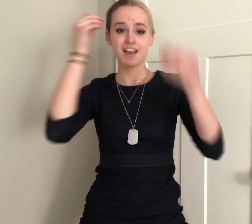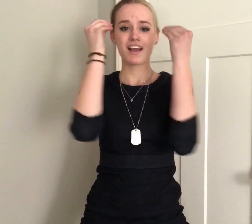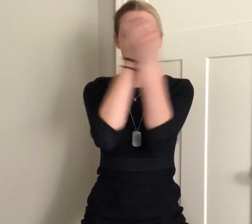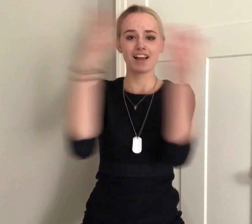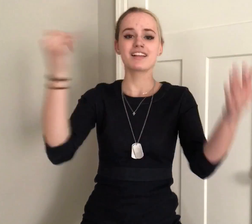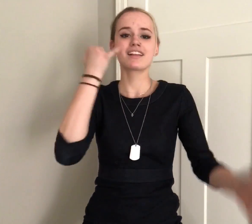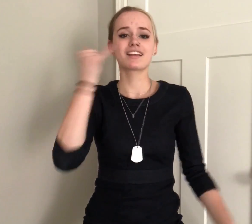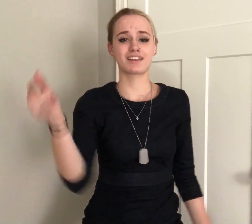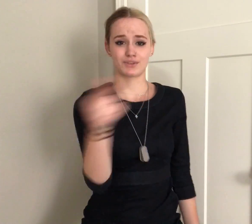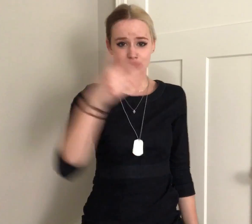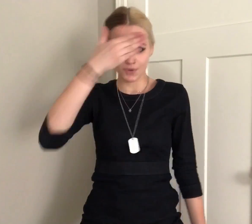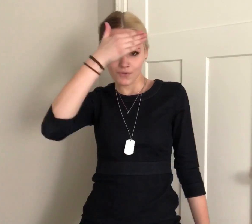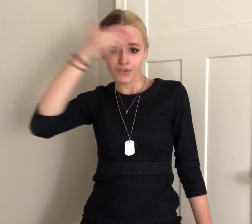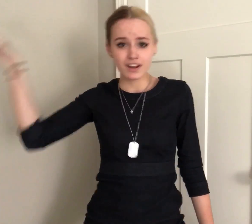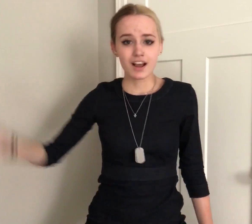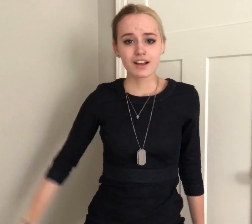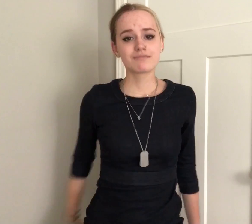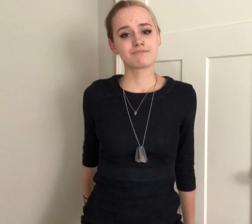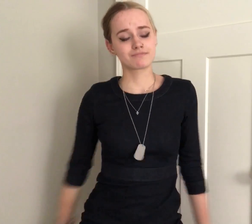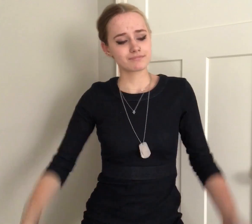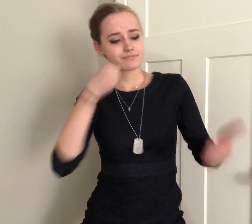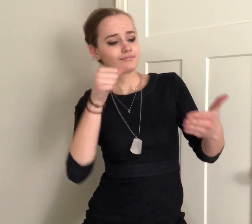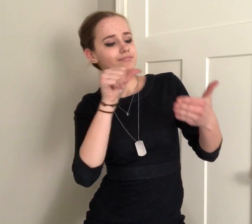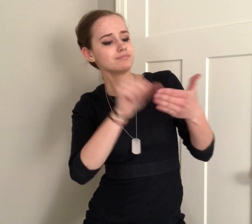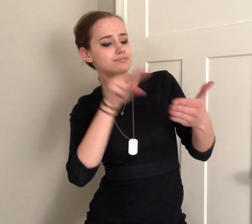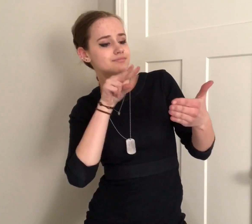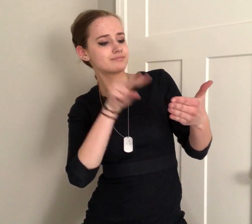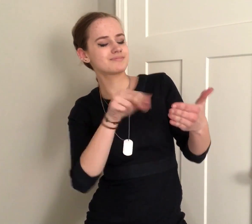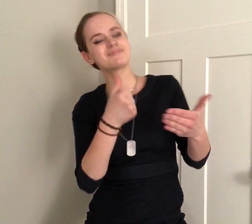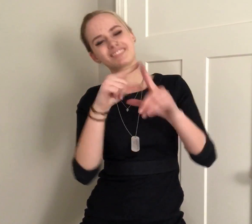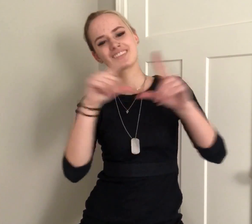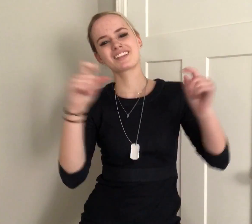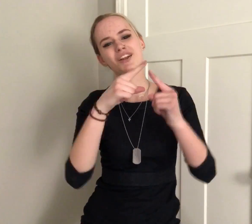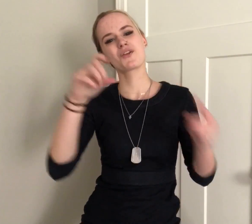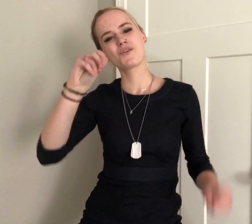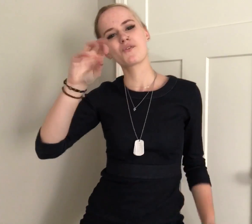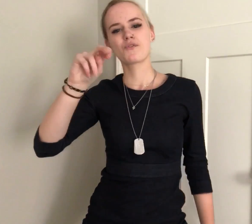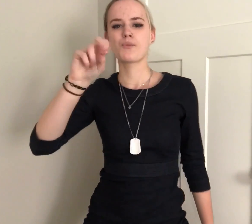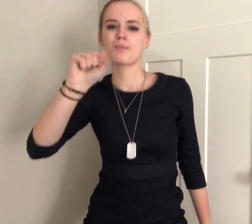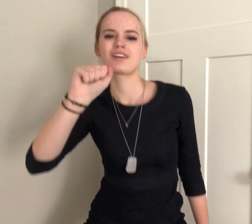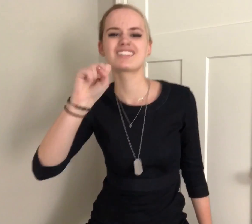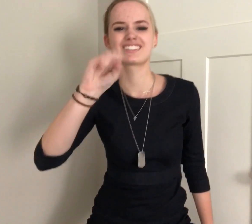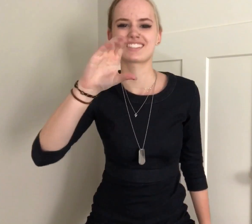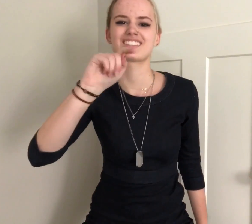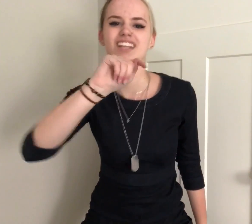Just in case these hoes forgot I just run and check the mail Another check from Mona Scott